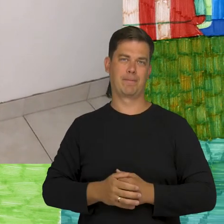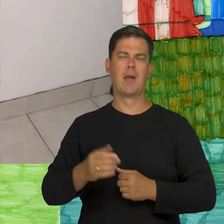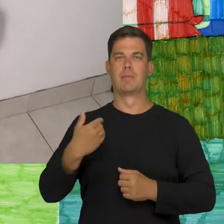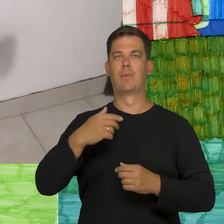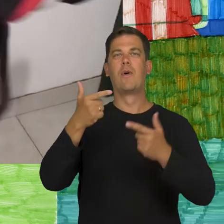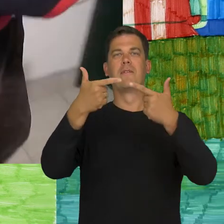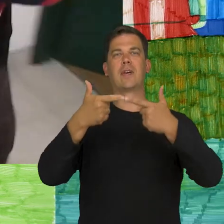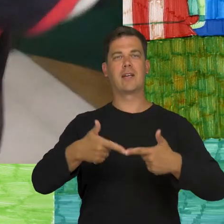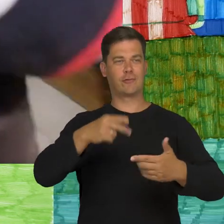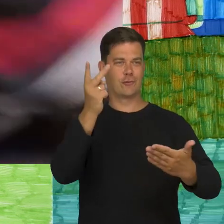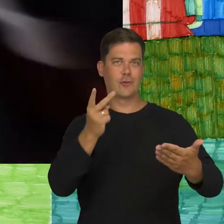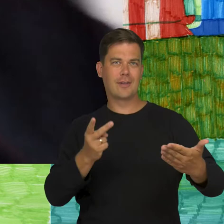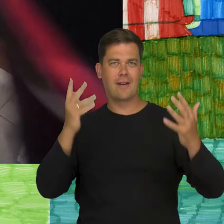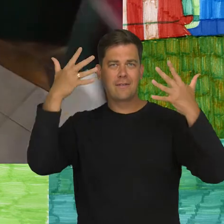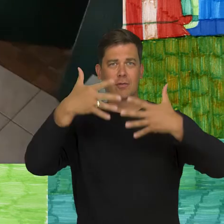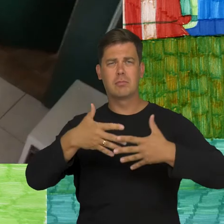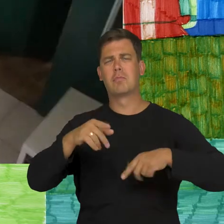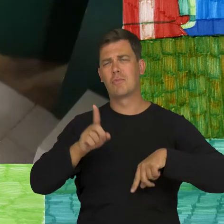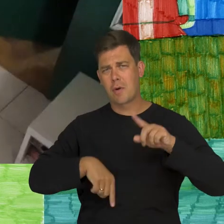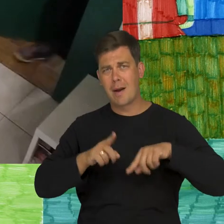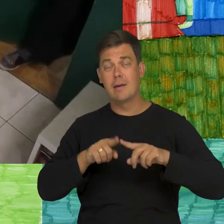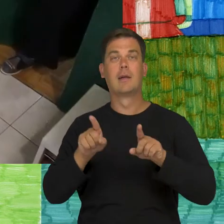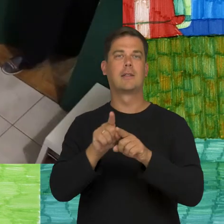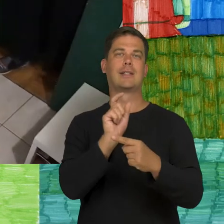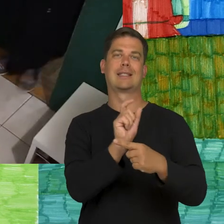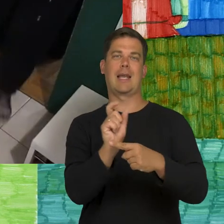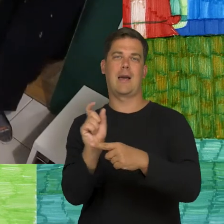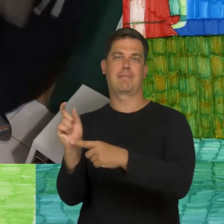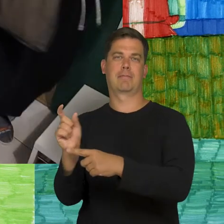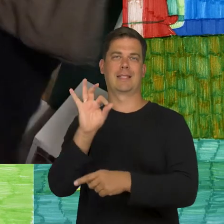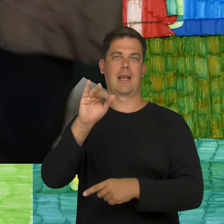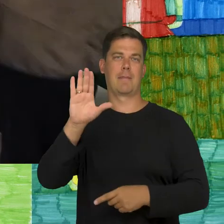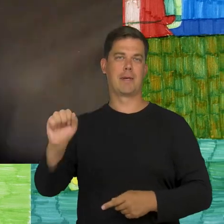We read poems in the evening, normally and dividing them into syllables.